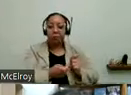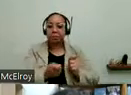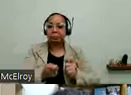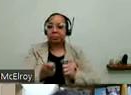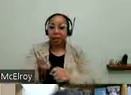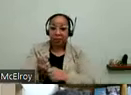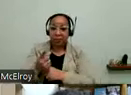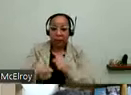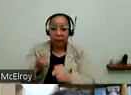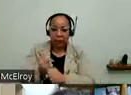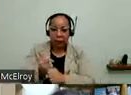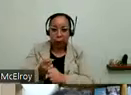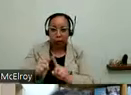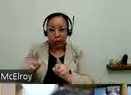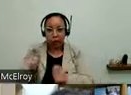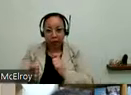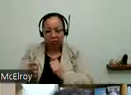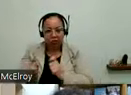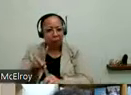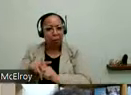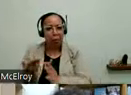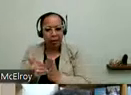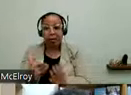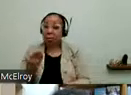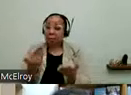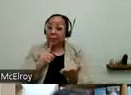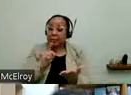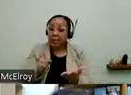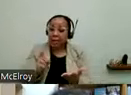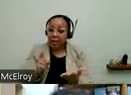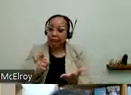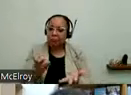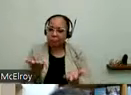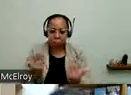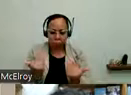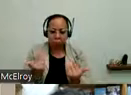that's something that you may be in need of, you should feel free to do